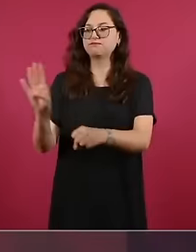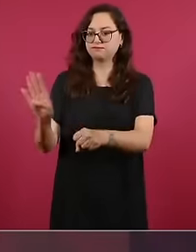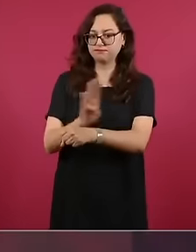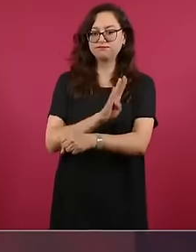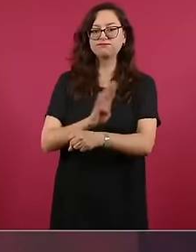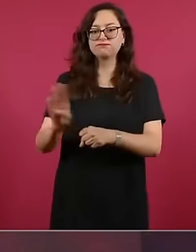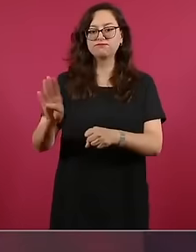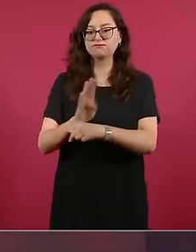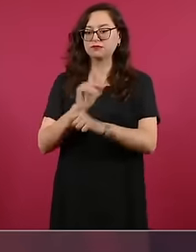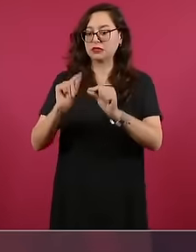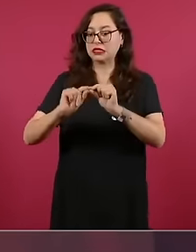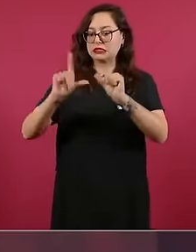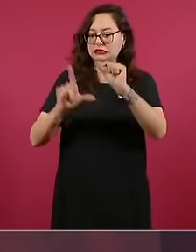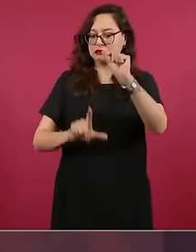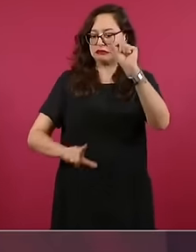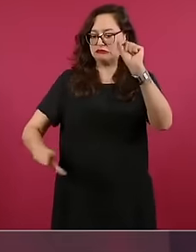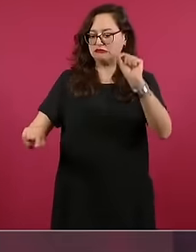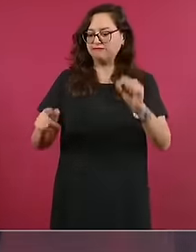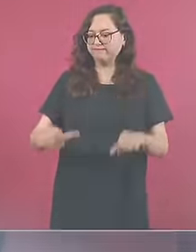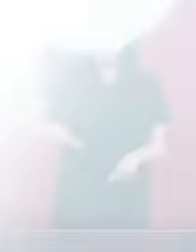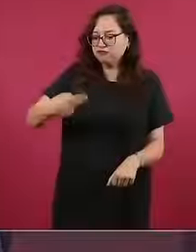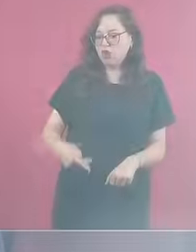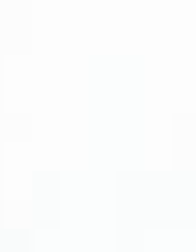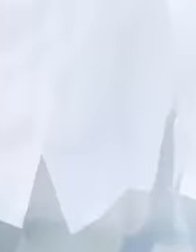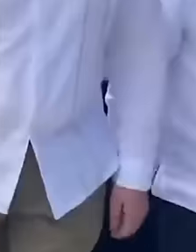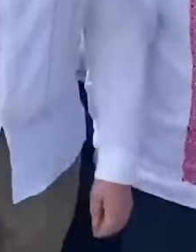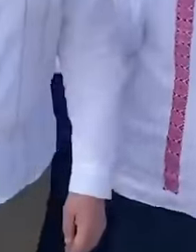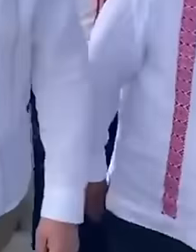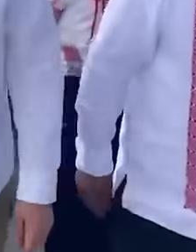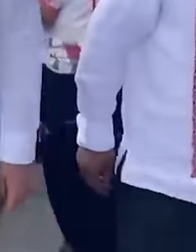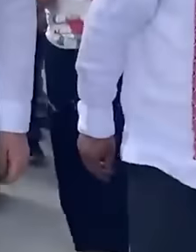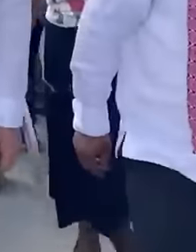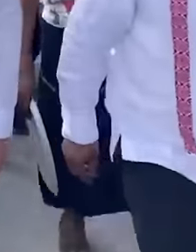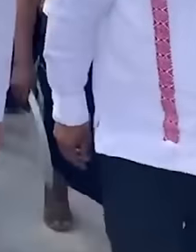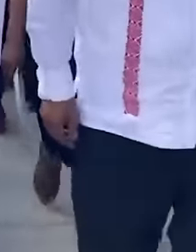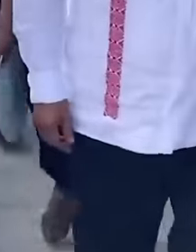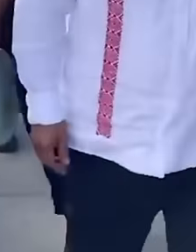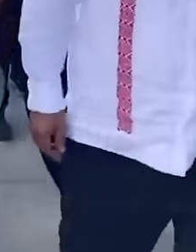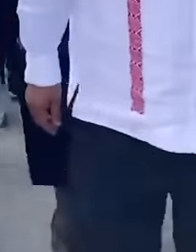country, for the nation, for the homeland, so